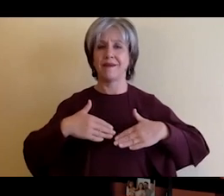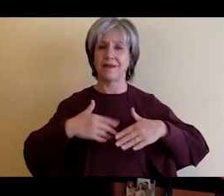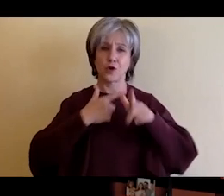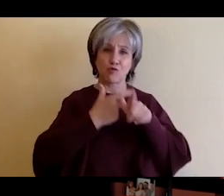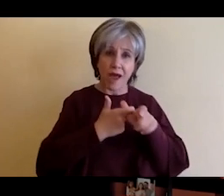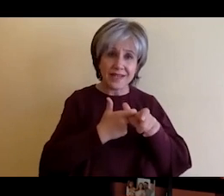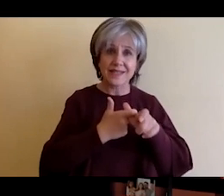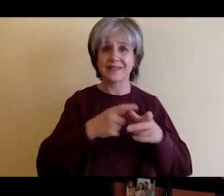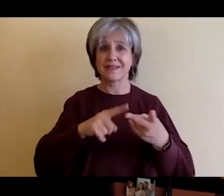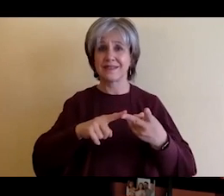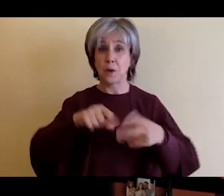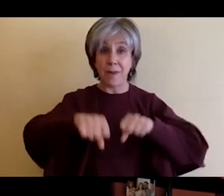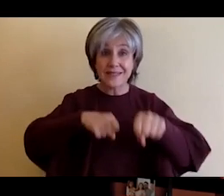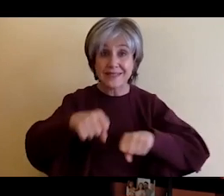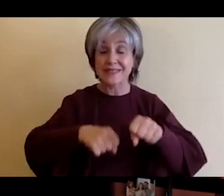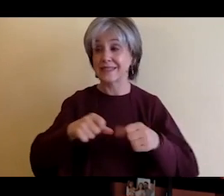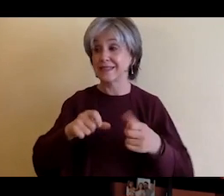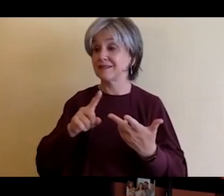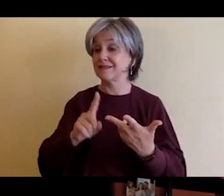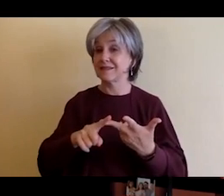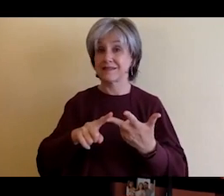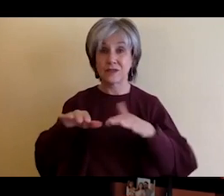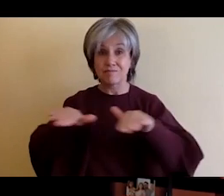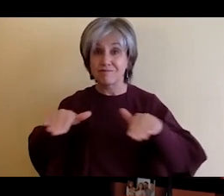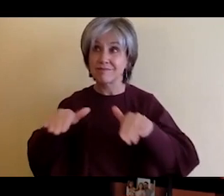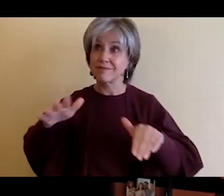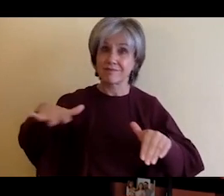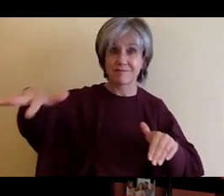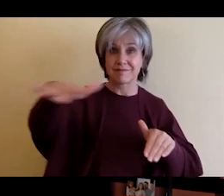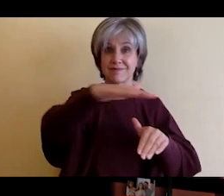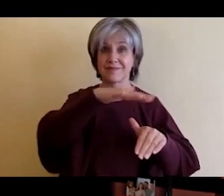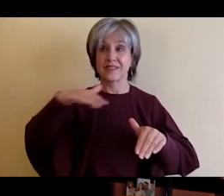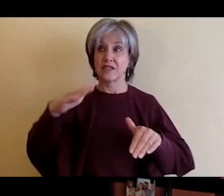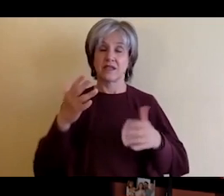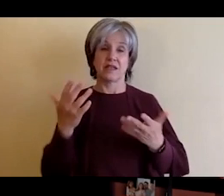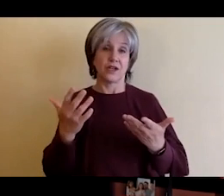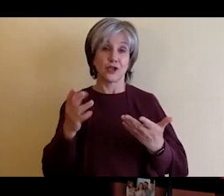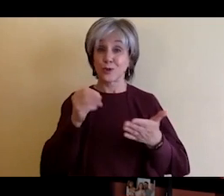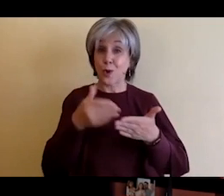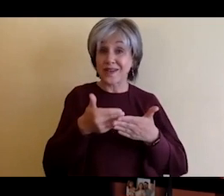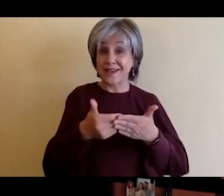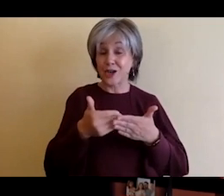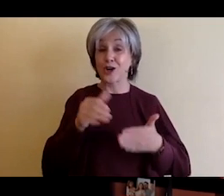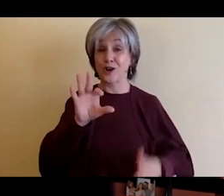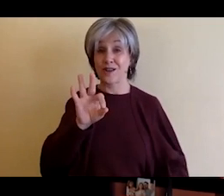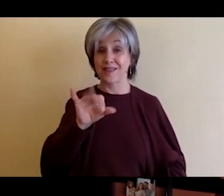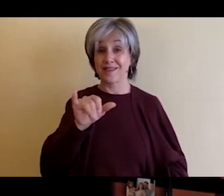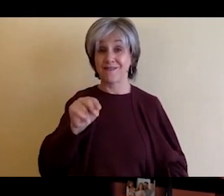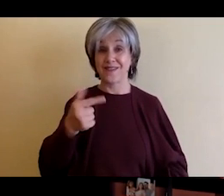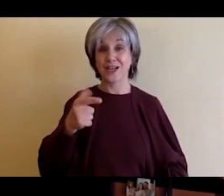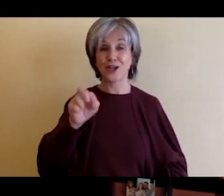you know the finger lakes are great and Lake Ontario and everything so you know from a personal point of view I enjoy a lot going outside and